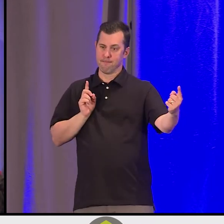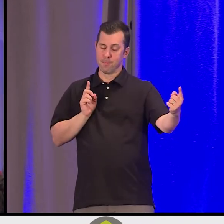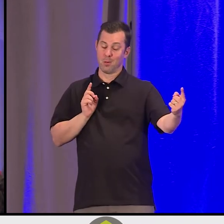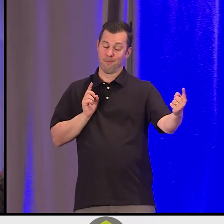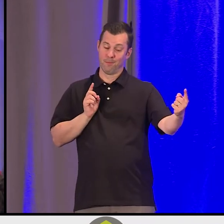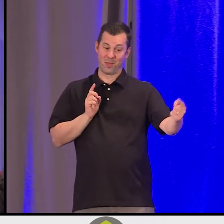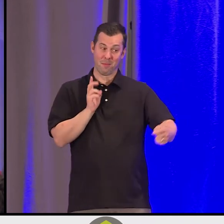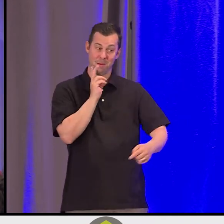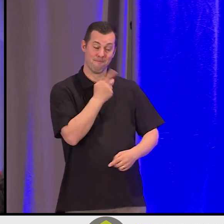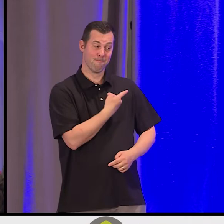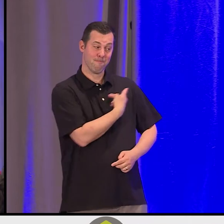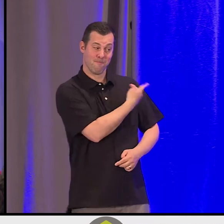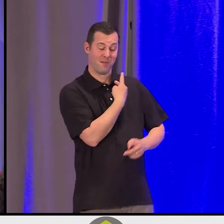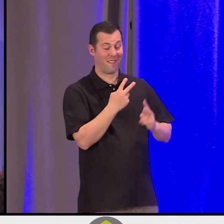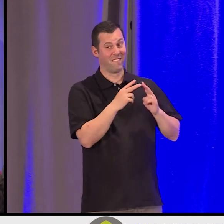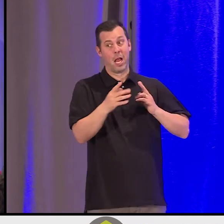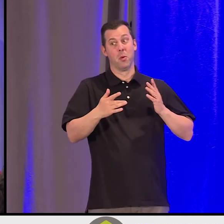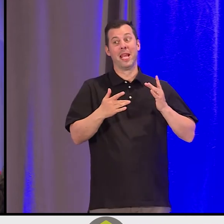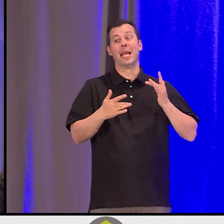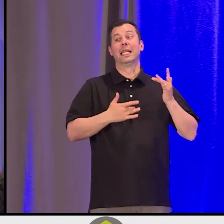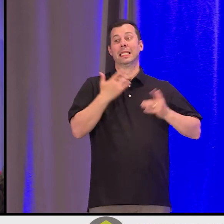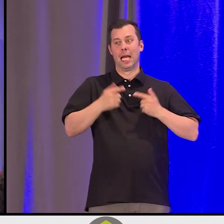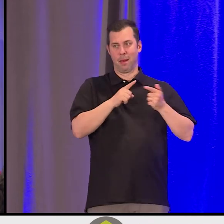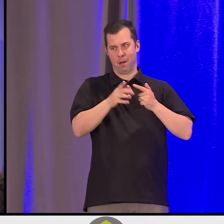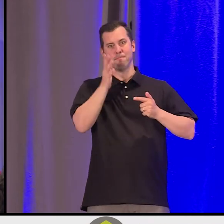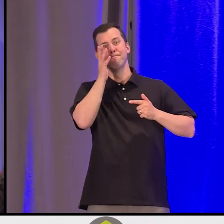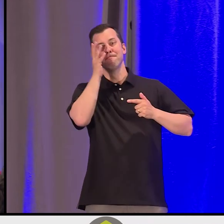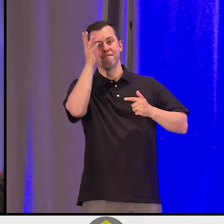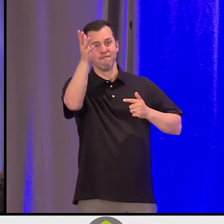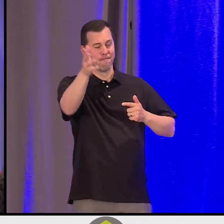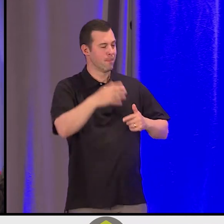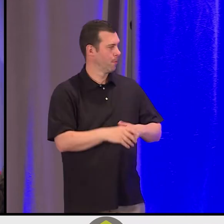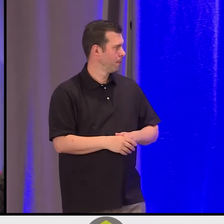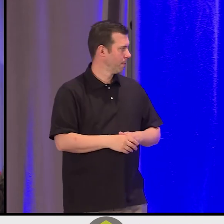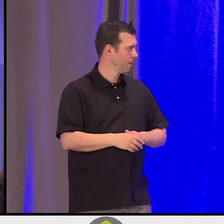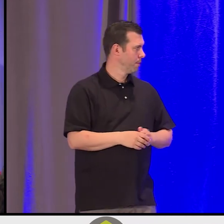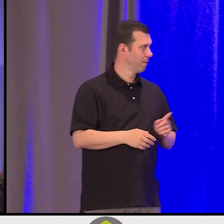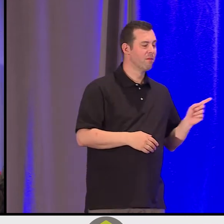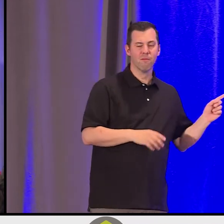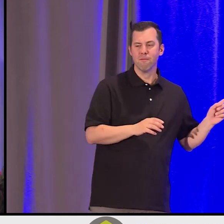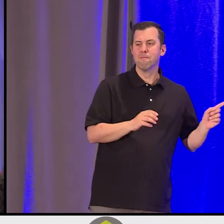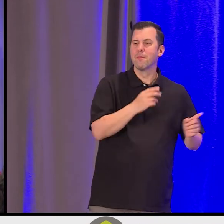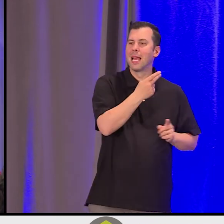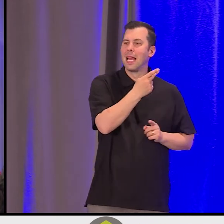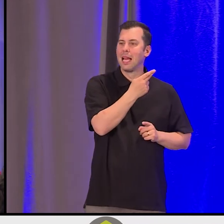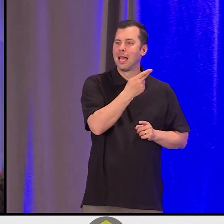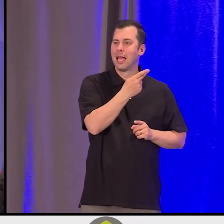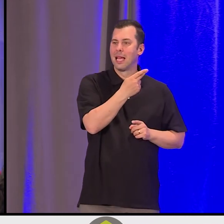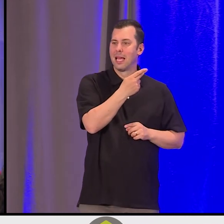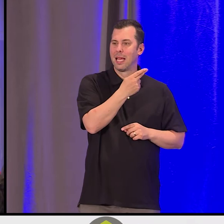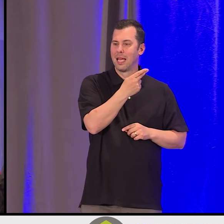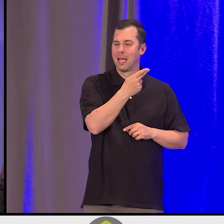And I think that that will close us out. Shawn: Heather Marie would say, "We got to go slow to go fast." I would say, "What do you mean?